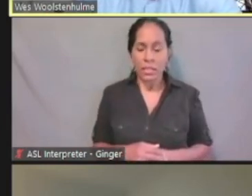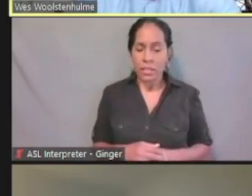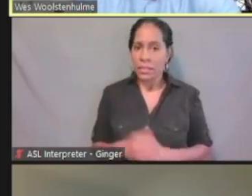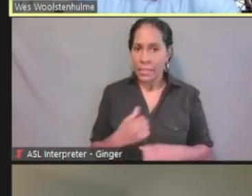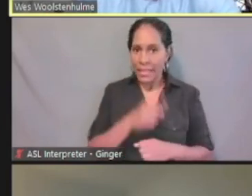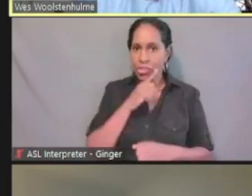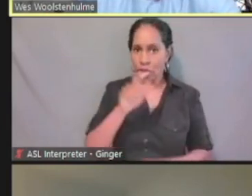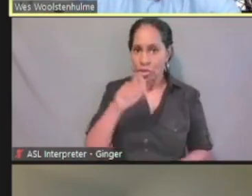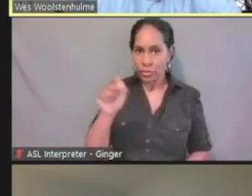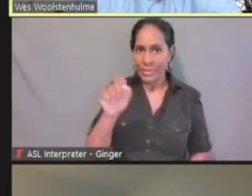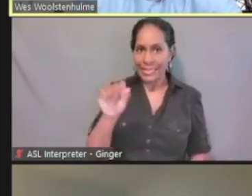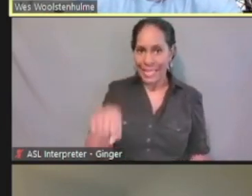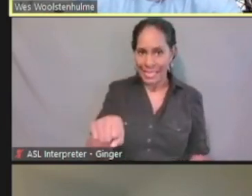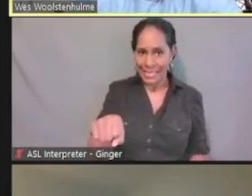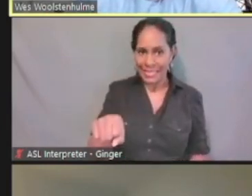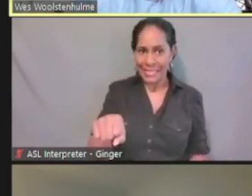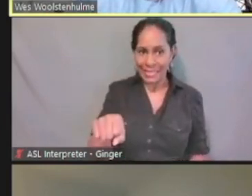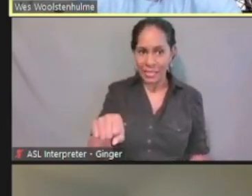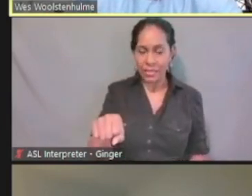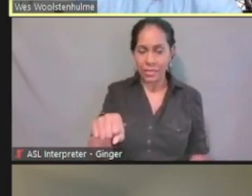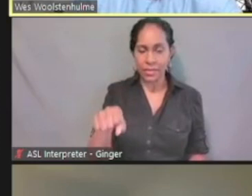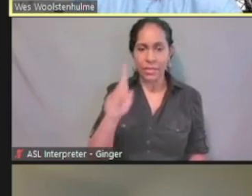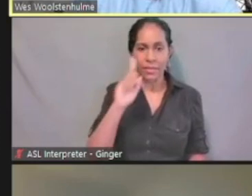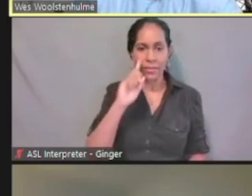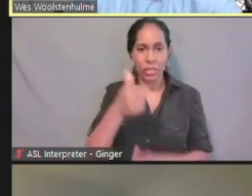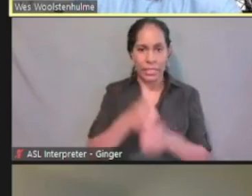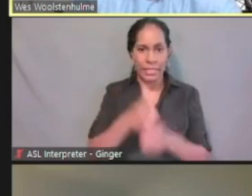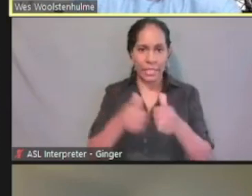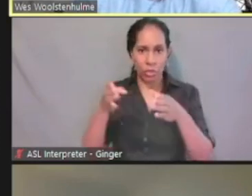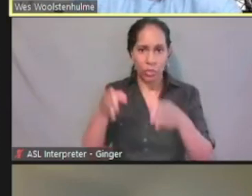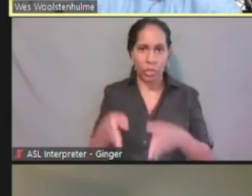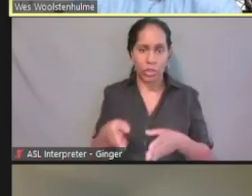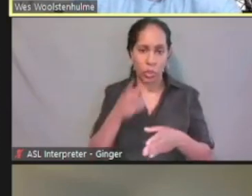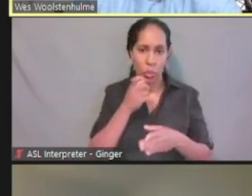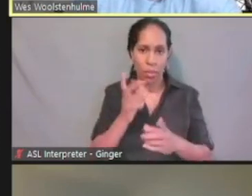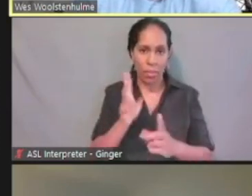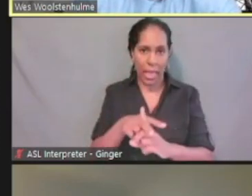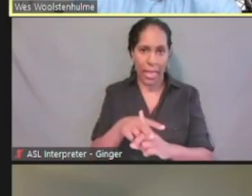is answered for each person that is applying for Medicaid.